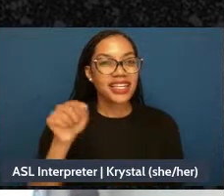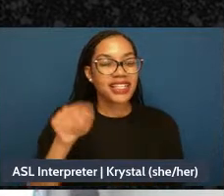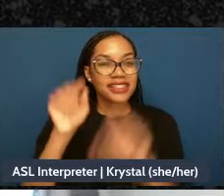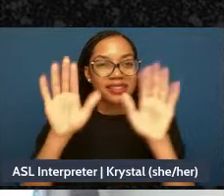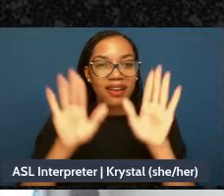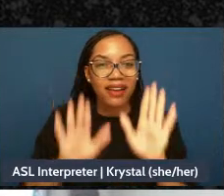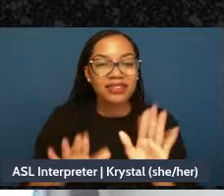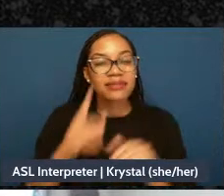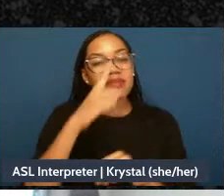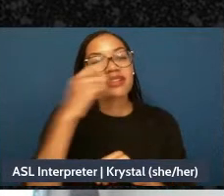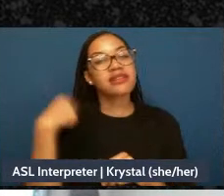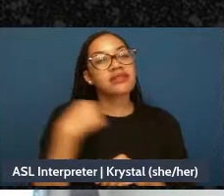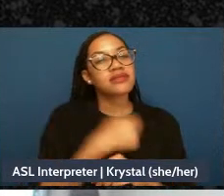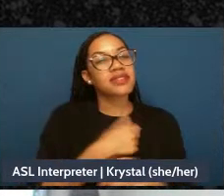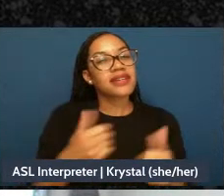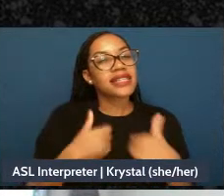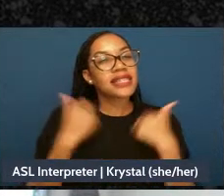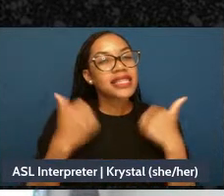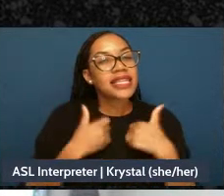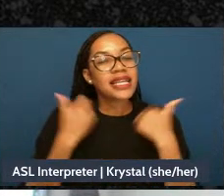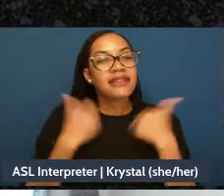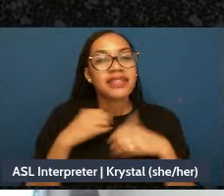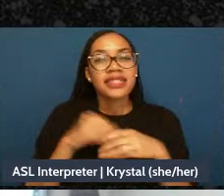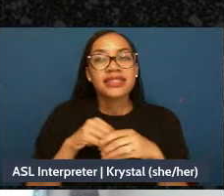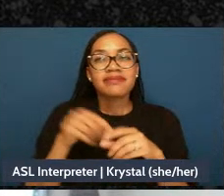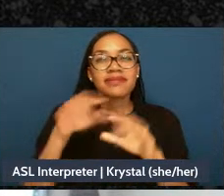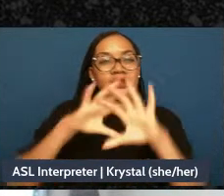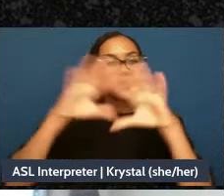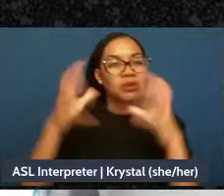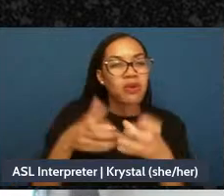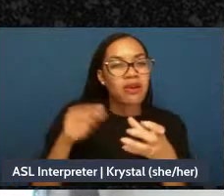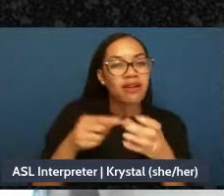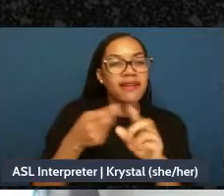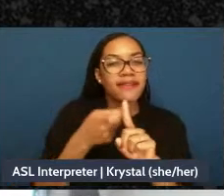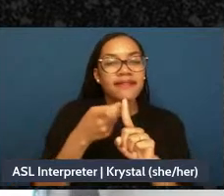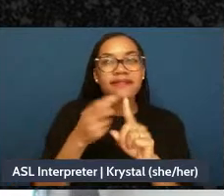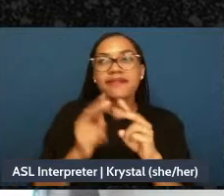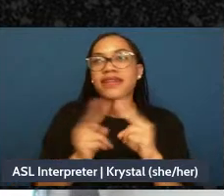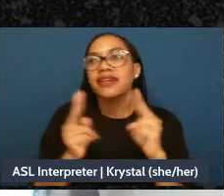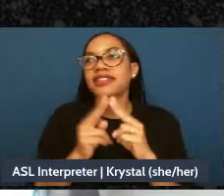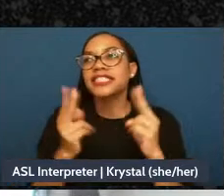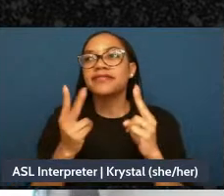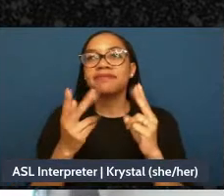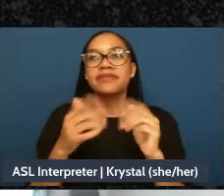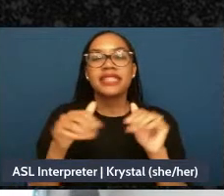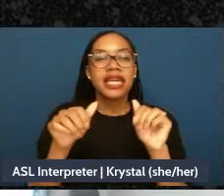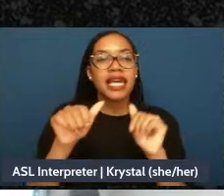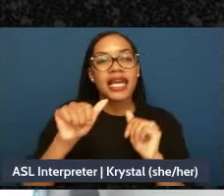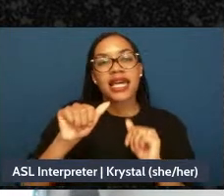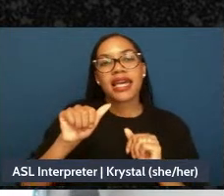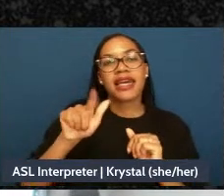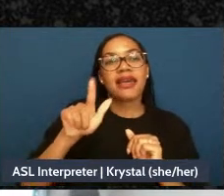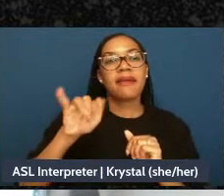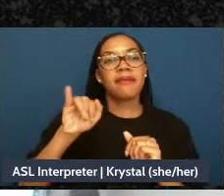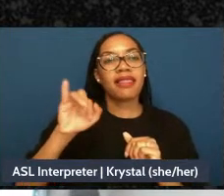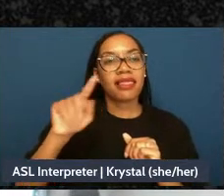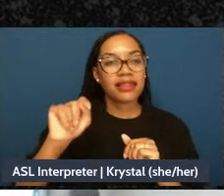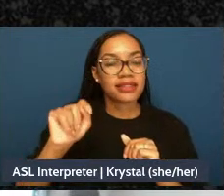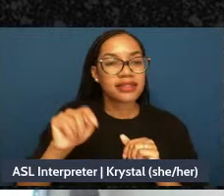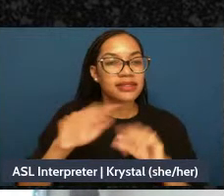insaneness world, it can be very difficult for many of us to find representations of disabled